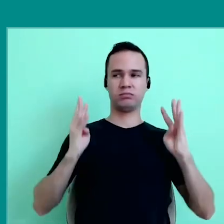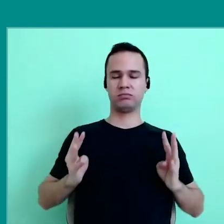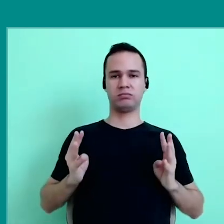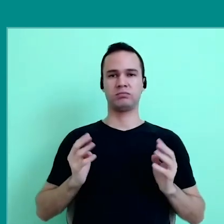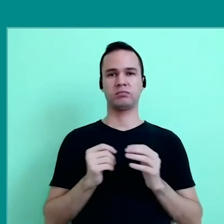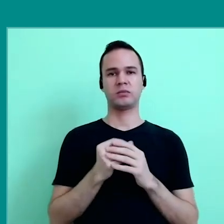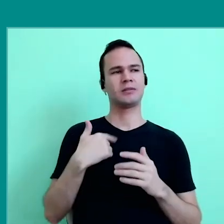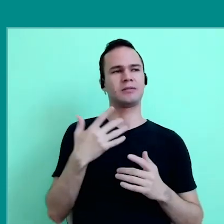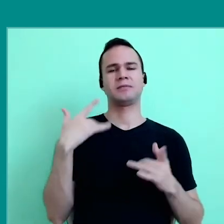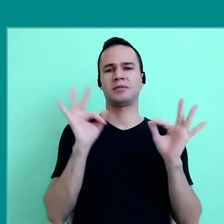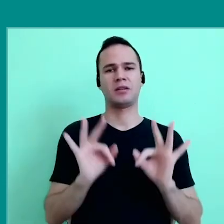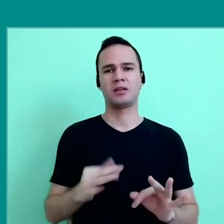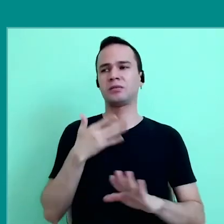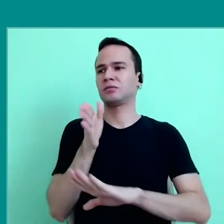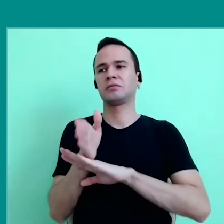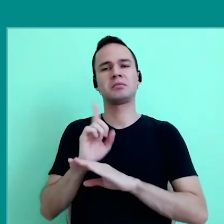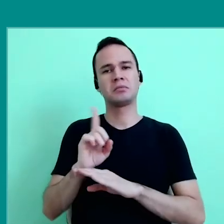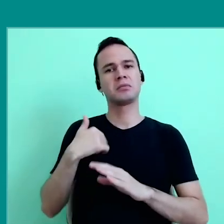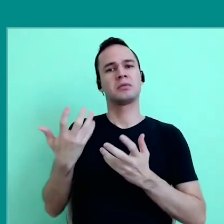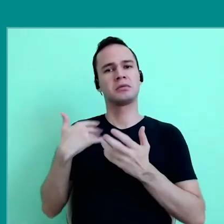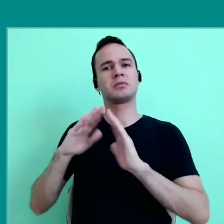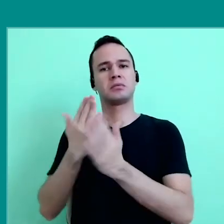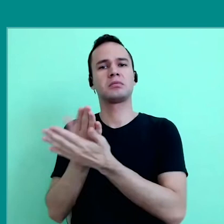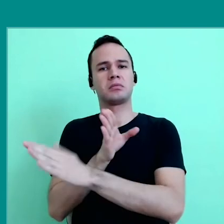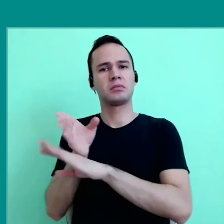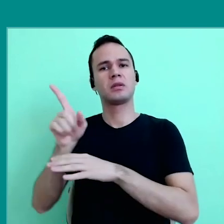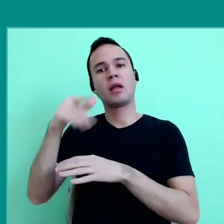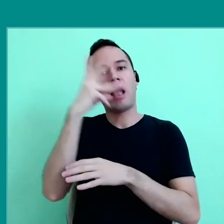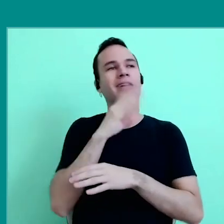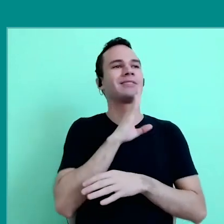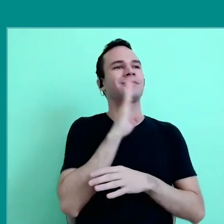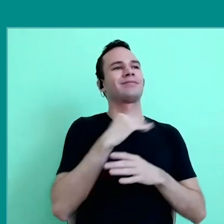Not being happy for not going to school, you miss it… At first she said: "That's cool, vacation!"